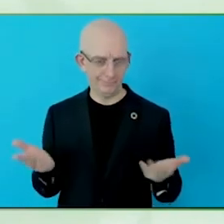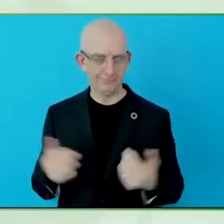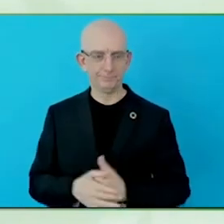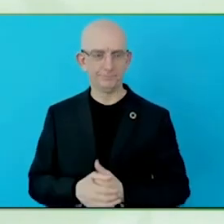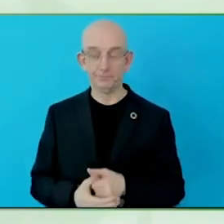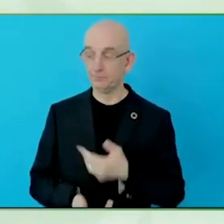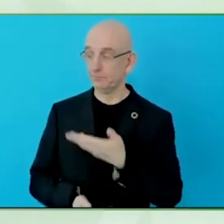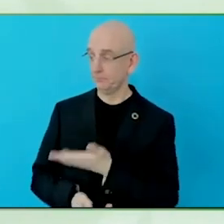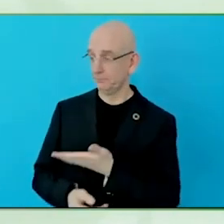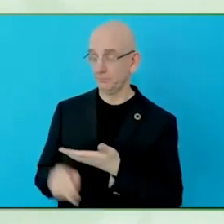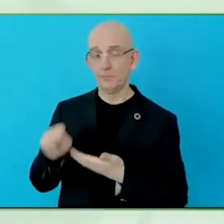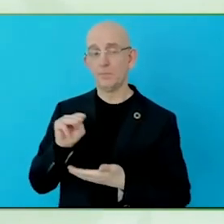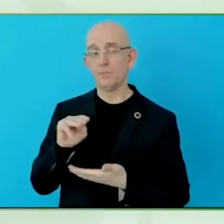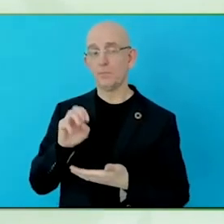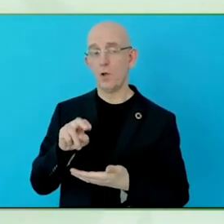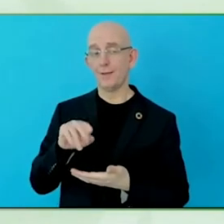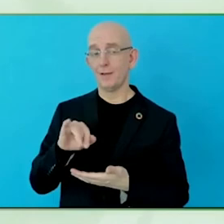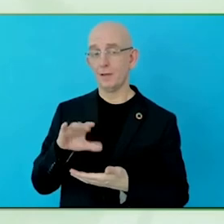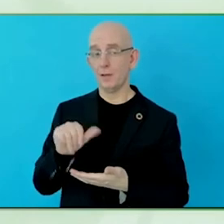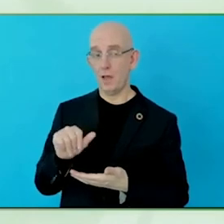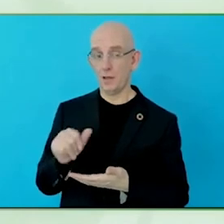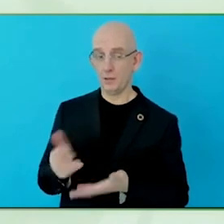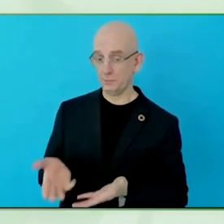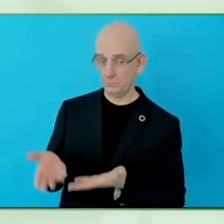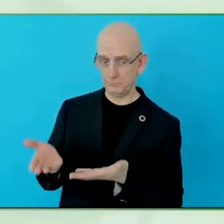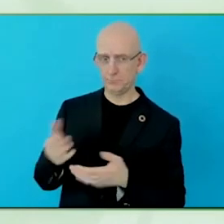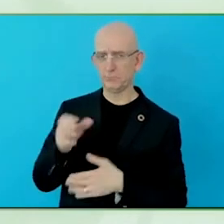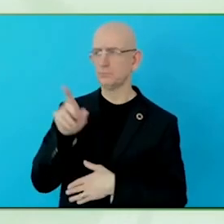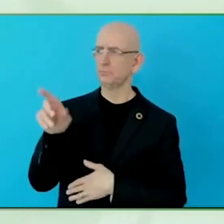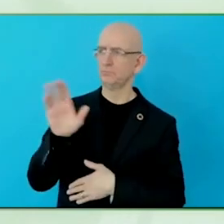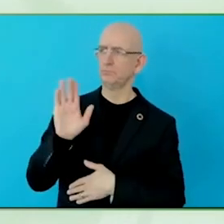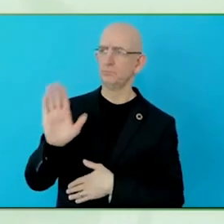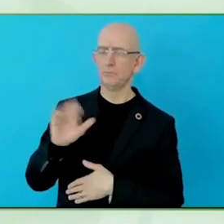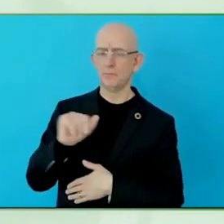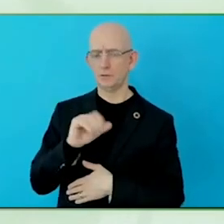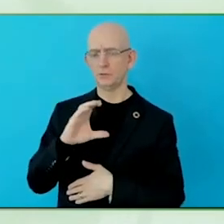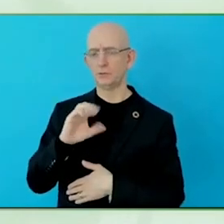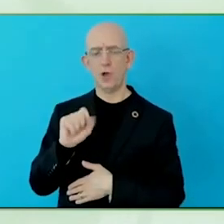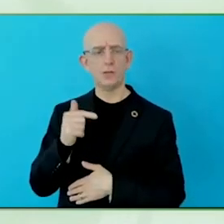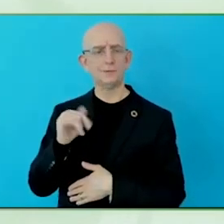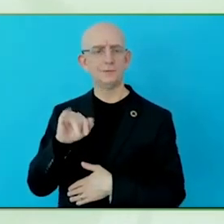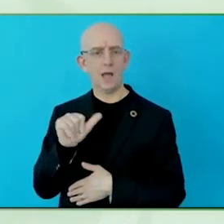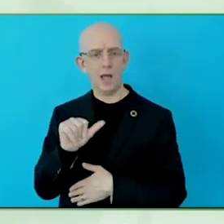We have primary presence in Canada, but also a strong presence in Latin America.